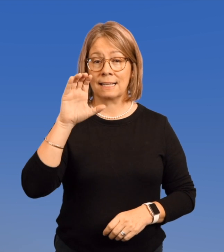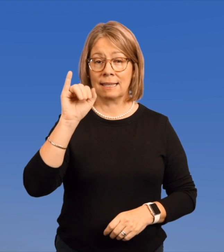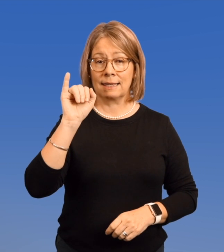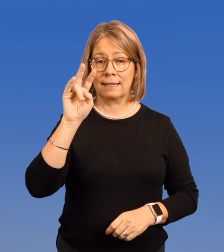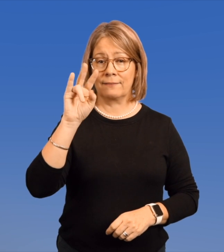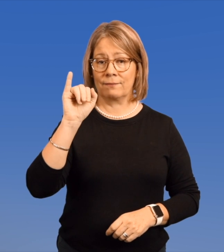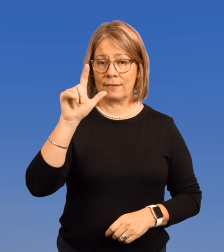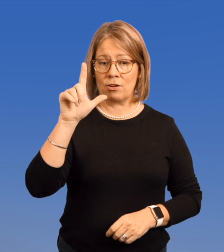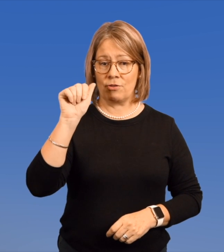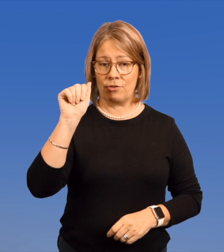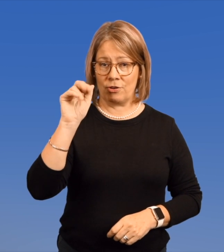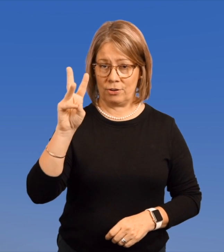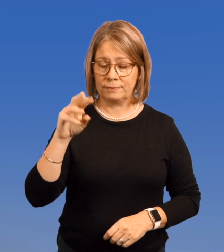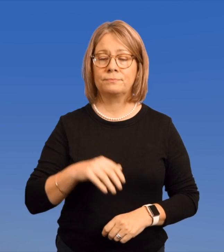Civil law.